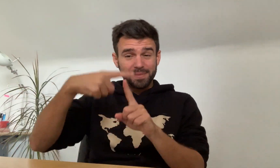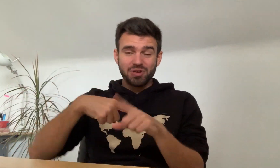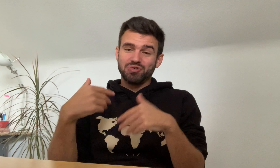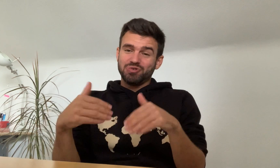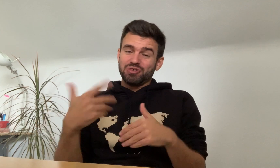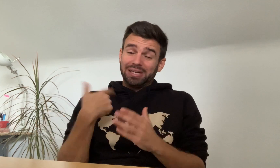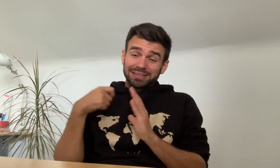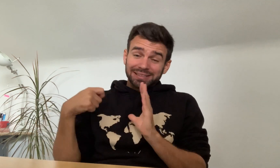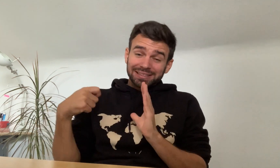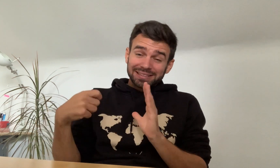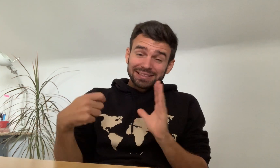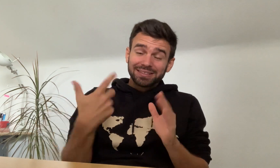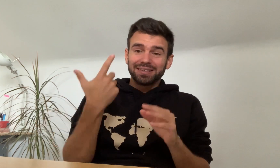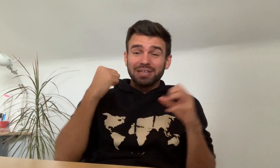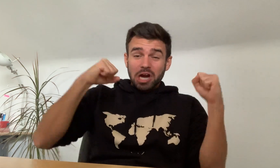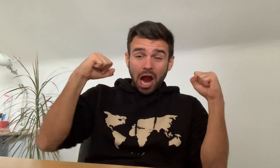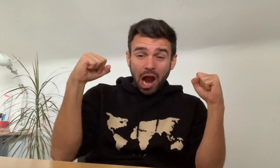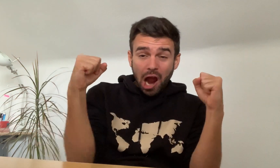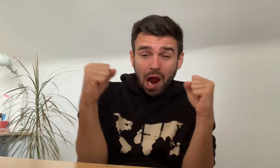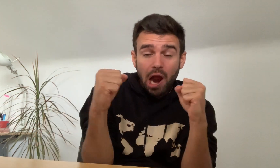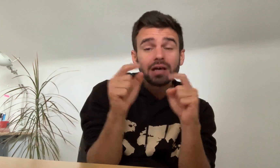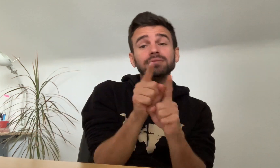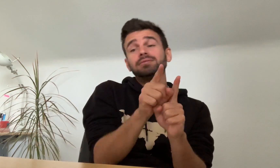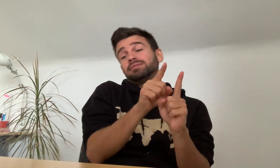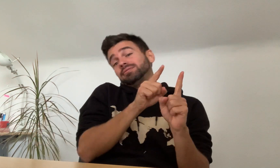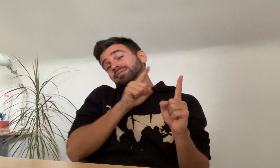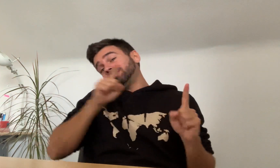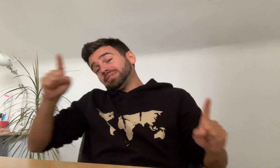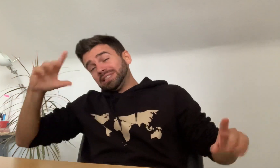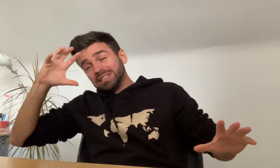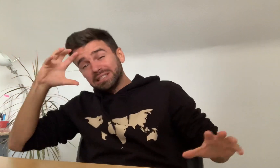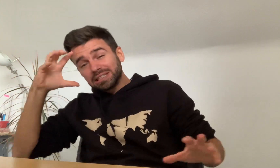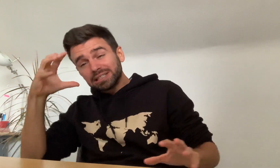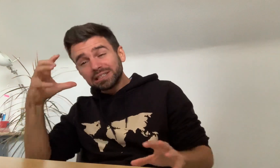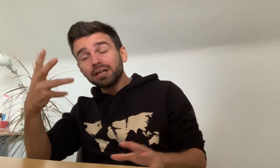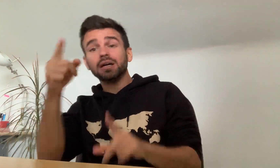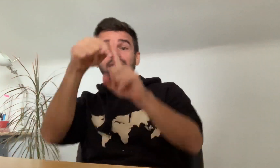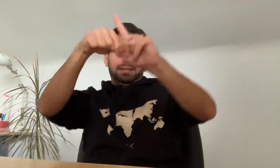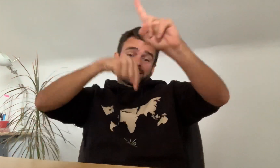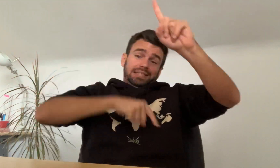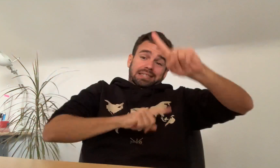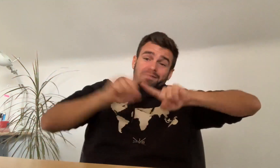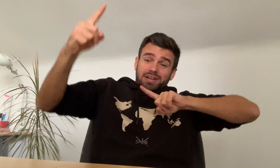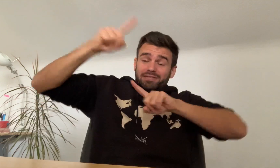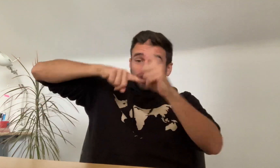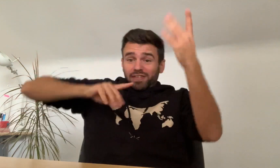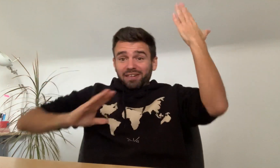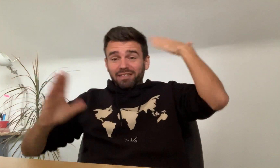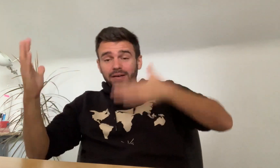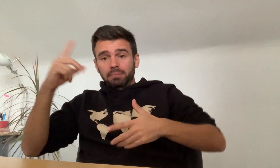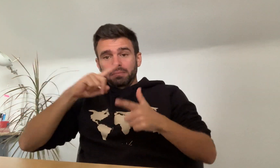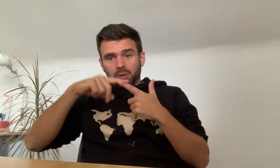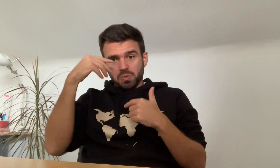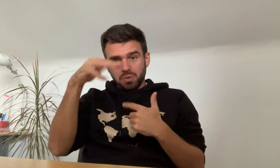In one month we went from cold regions to sunny places,